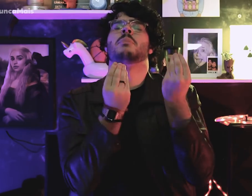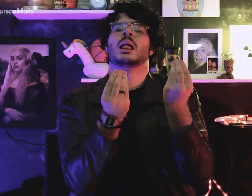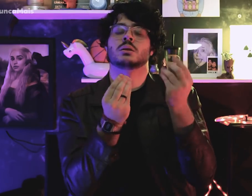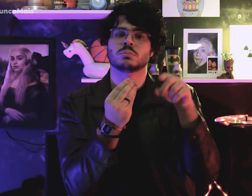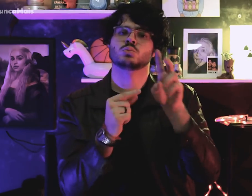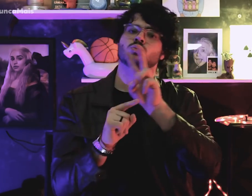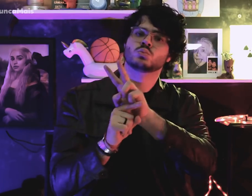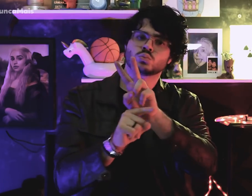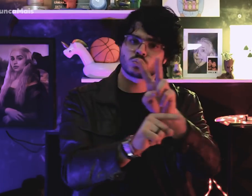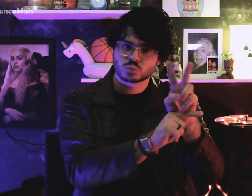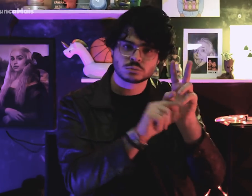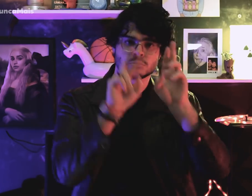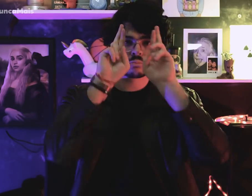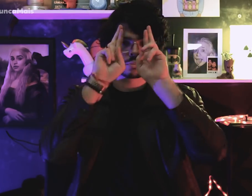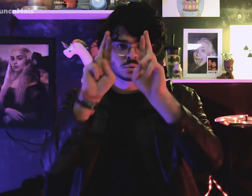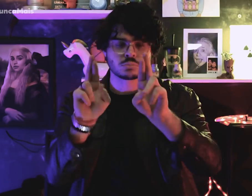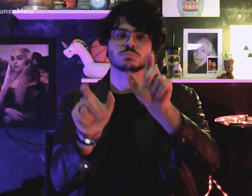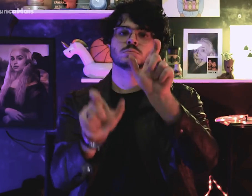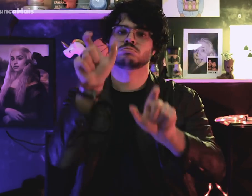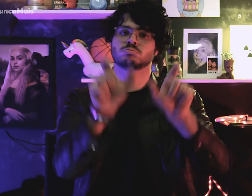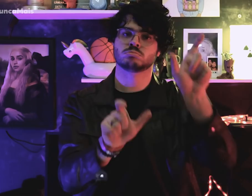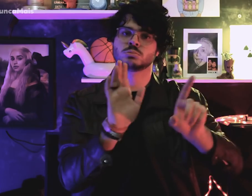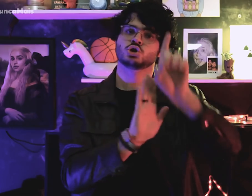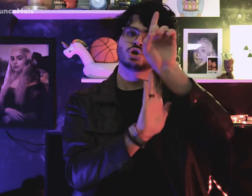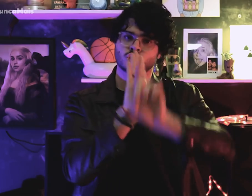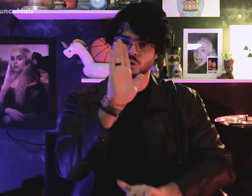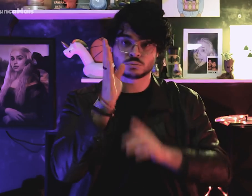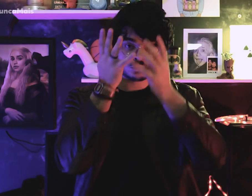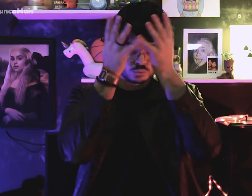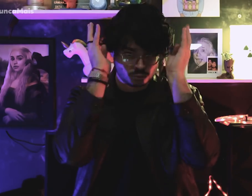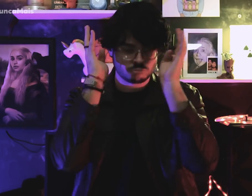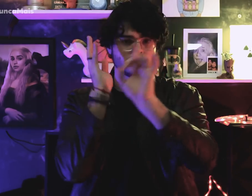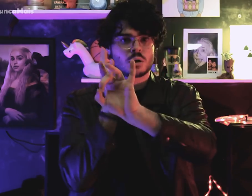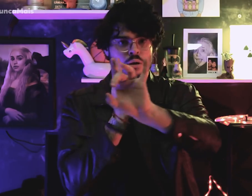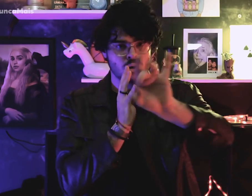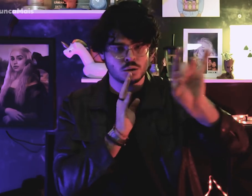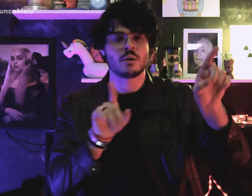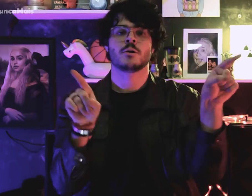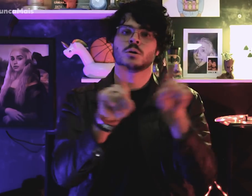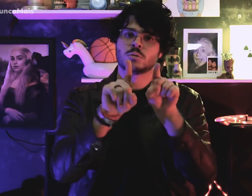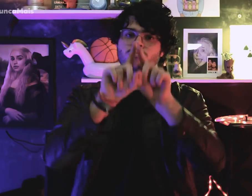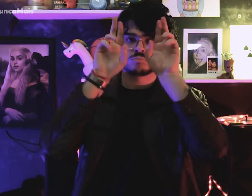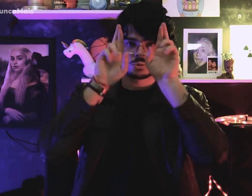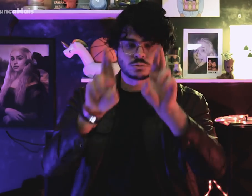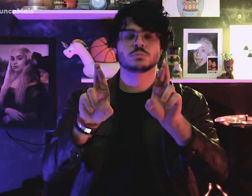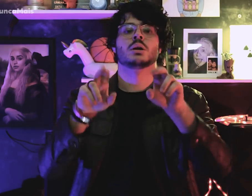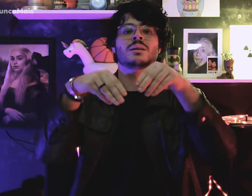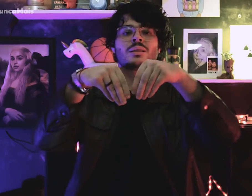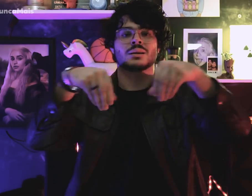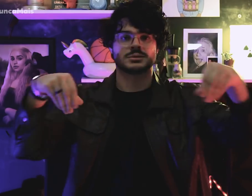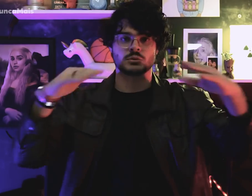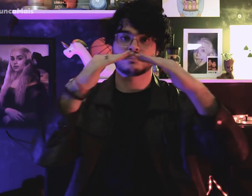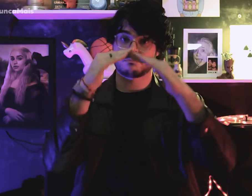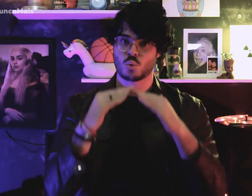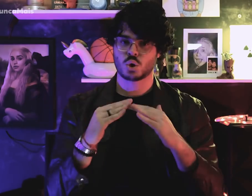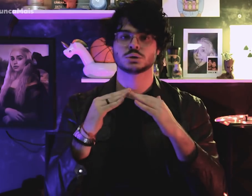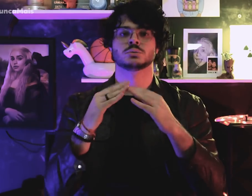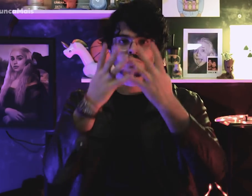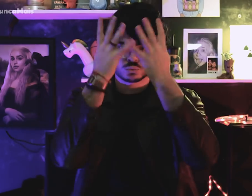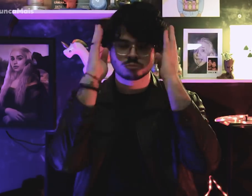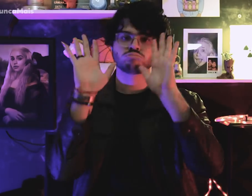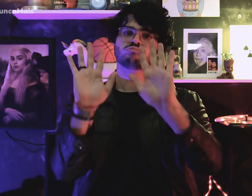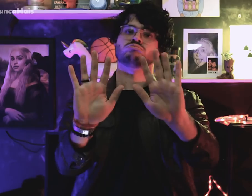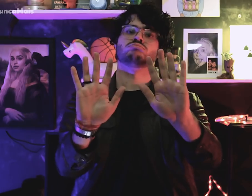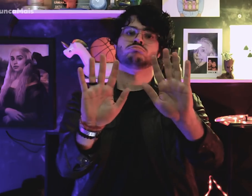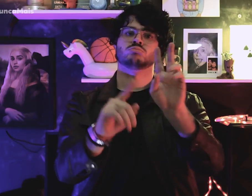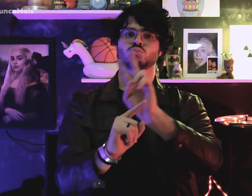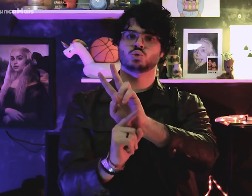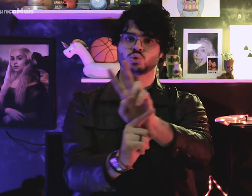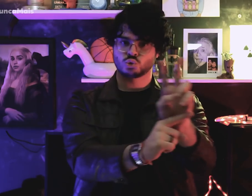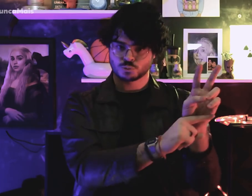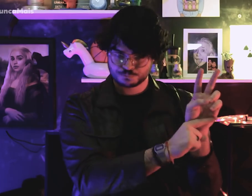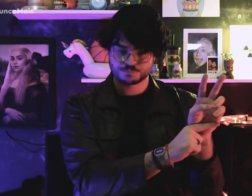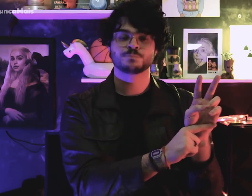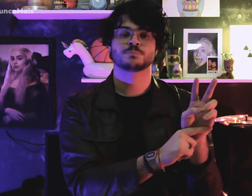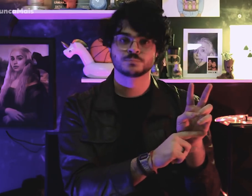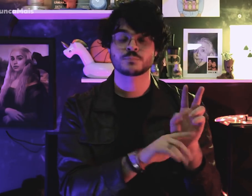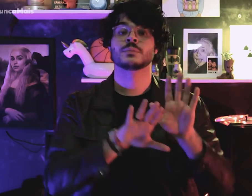for protection and respect for rights of indigenous people and their lands.